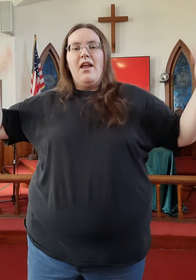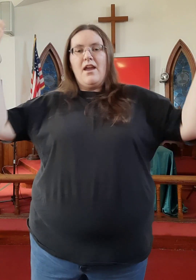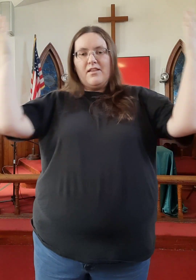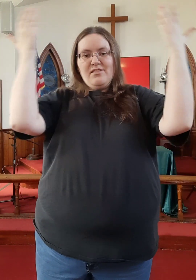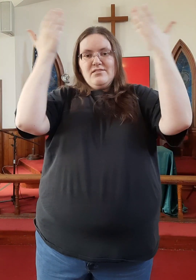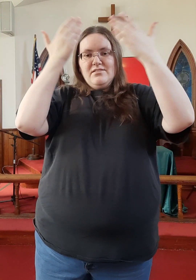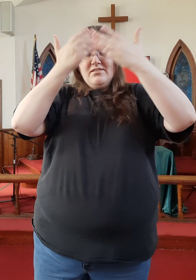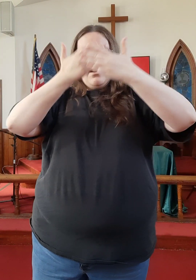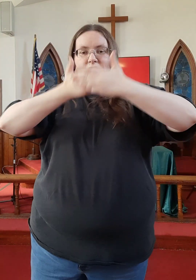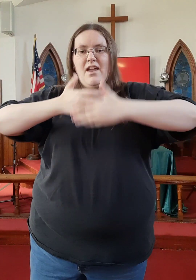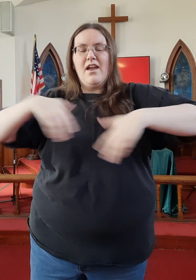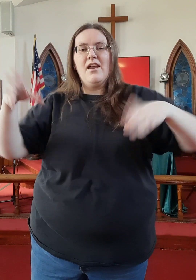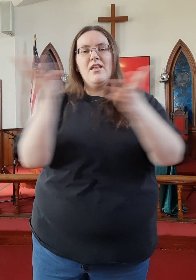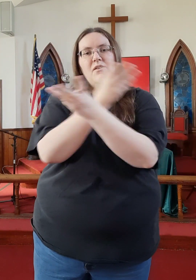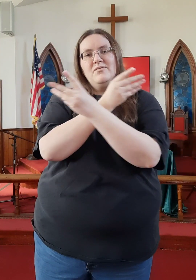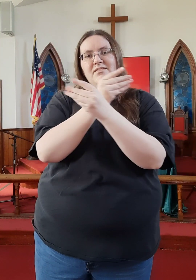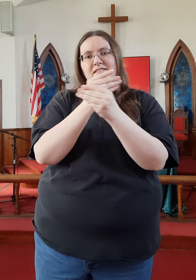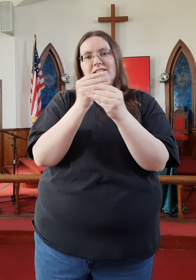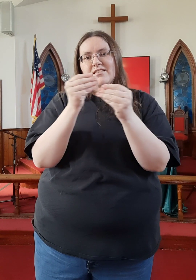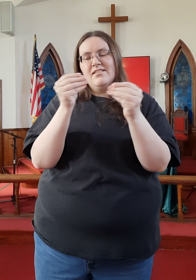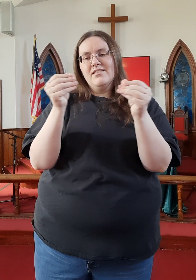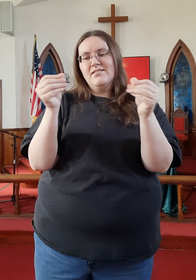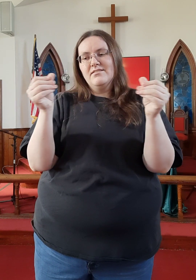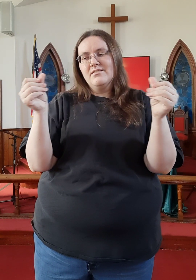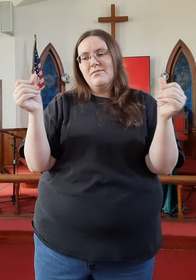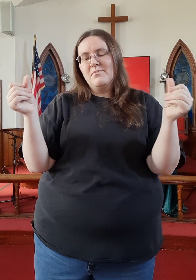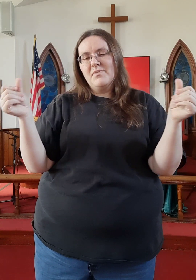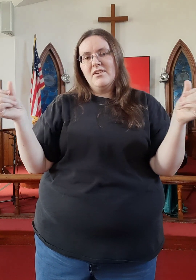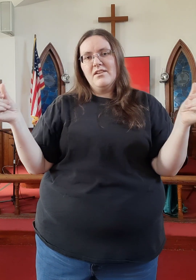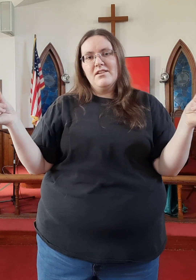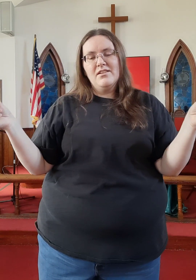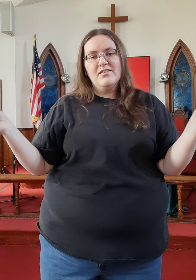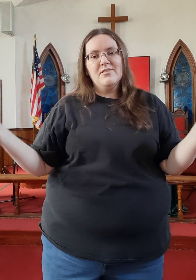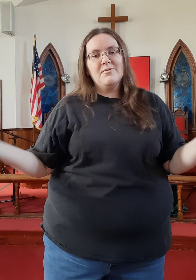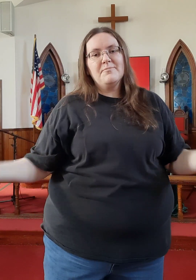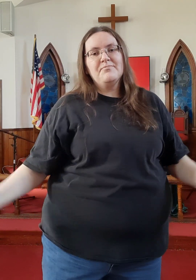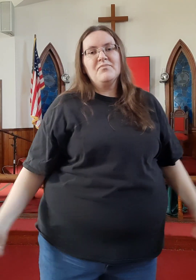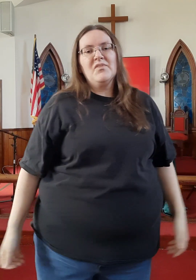And the shadows disappear